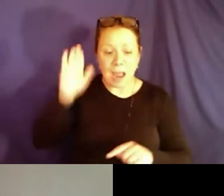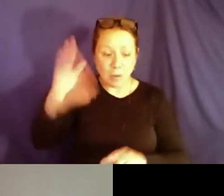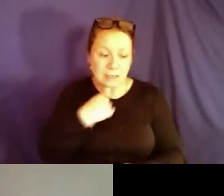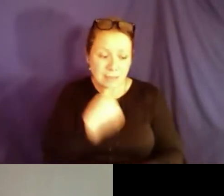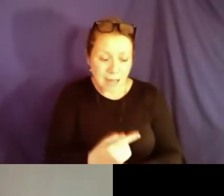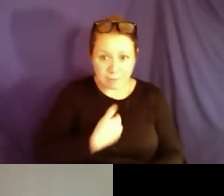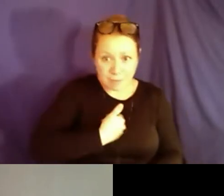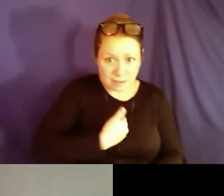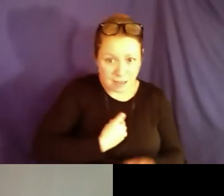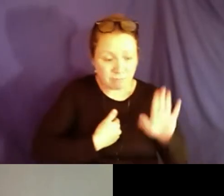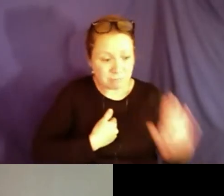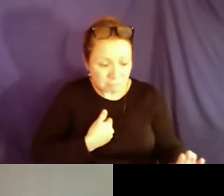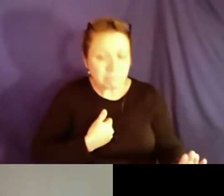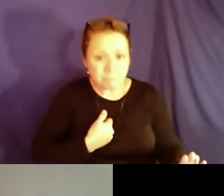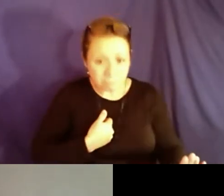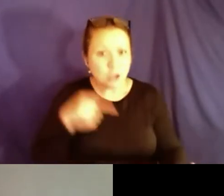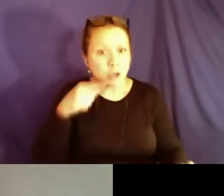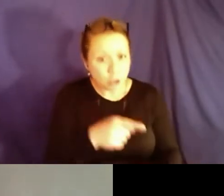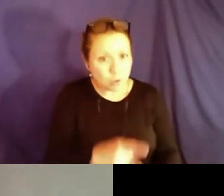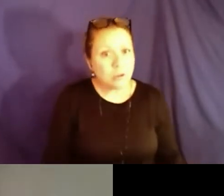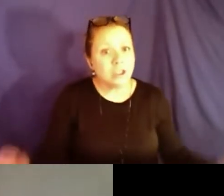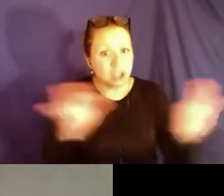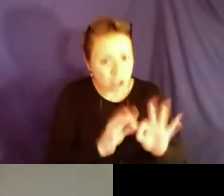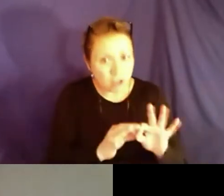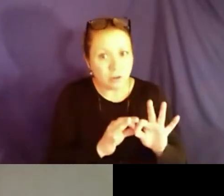extending that same empathy to myself. I think I would